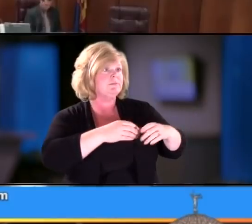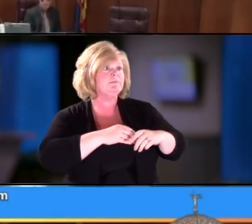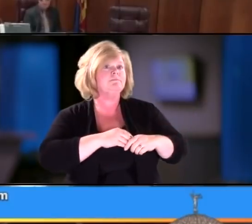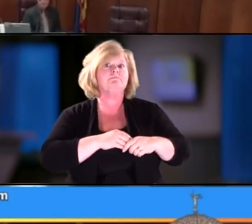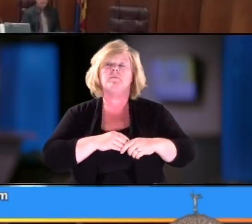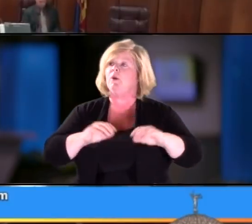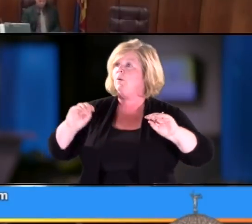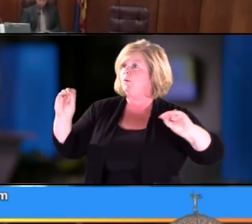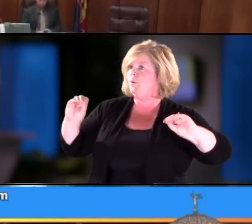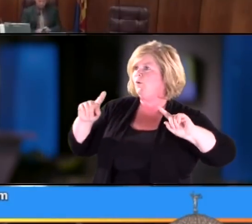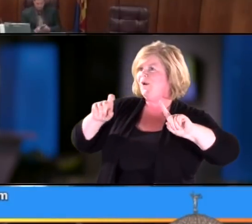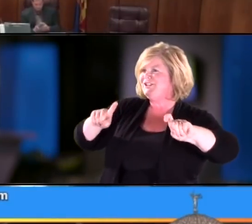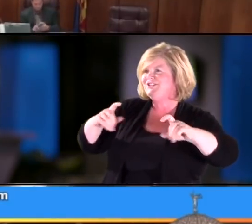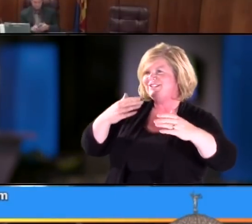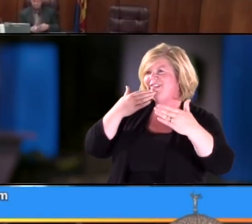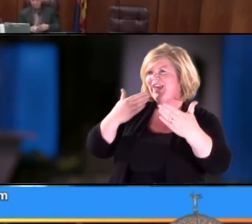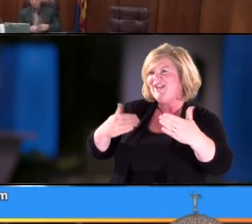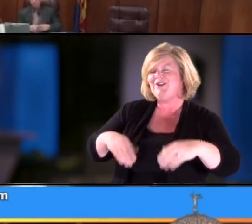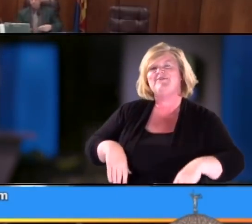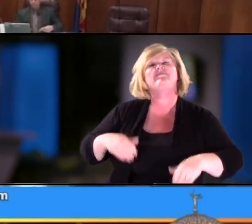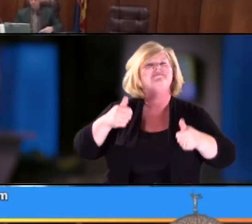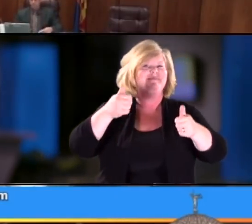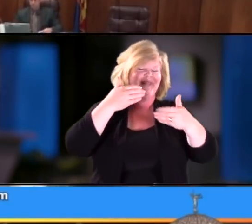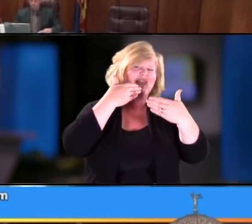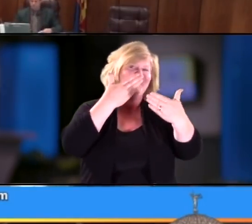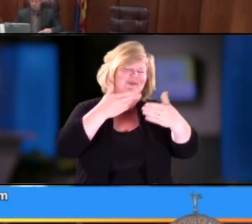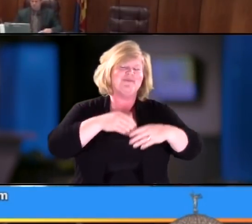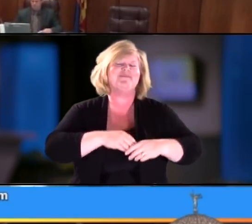No. Thank you. Supt. Reichman: Thank You.